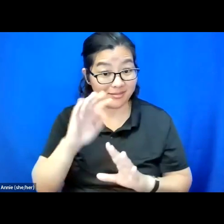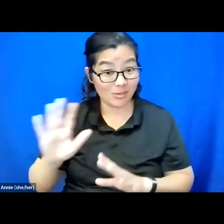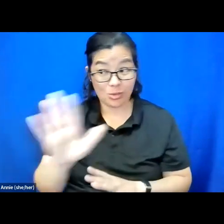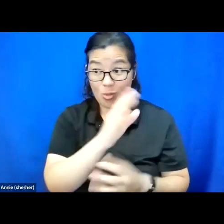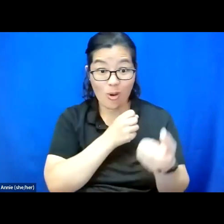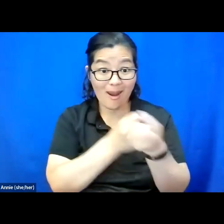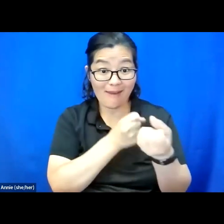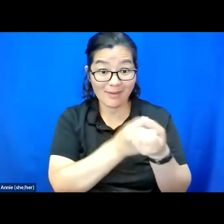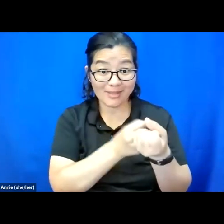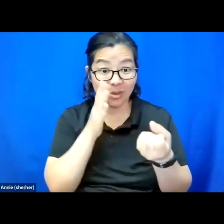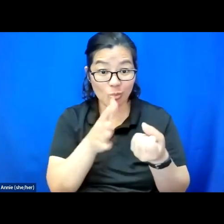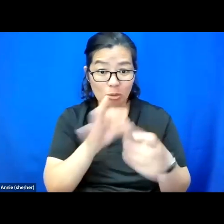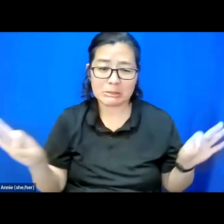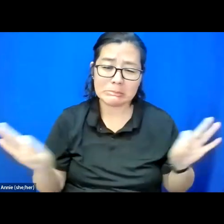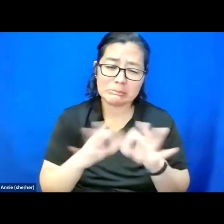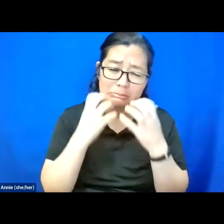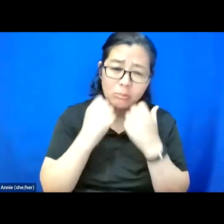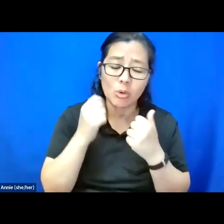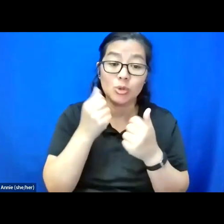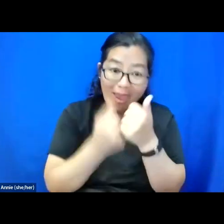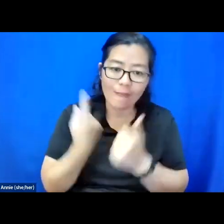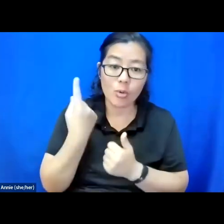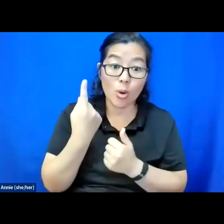to matter to everyone, and -- but it has to matter to you too.